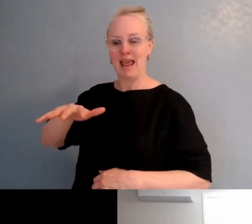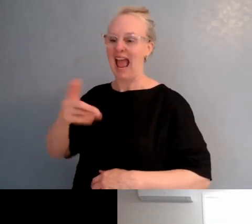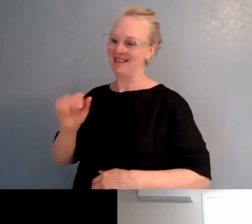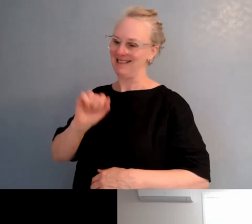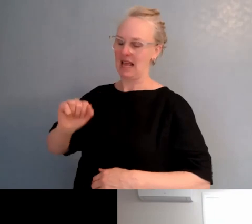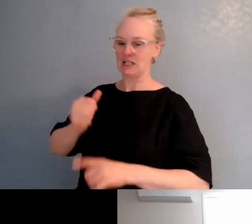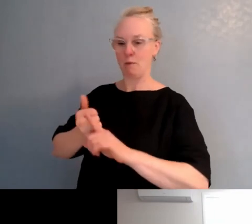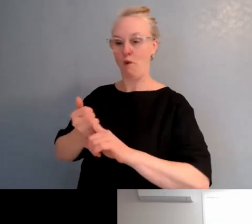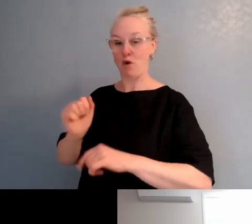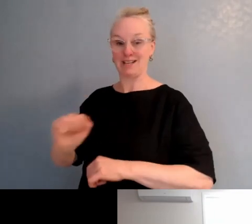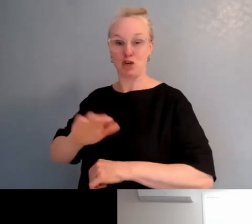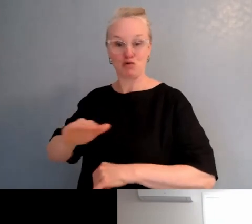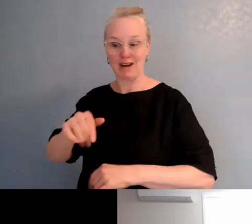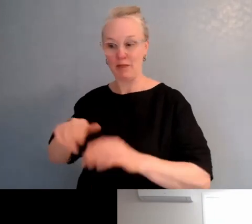Just one around that kāhui ako,